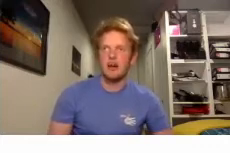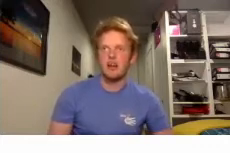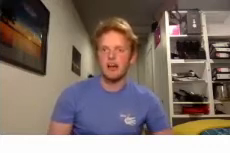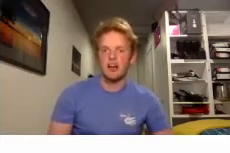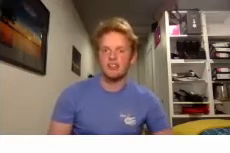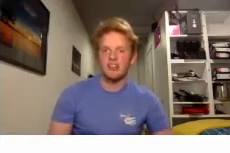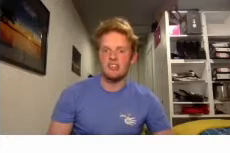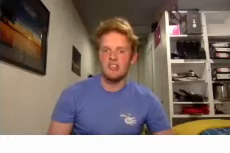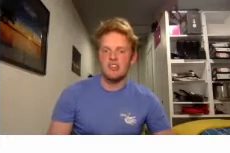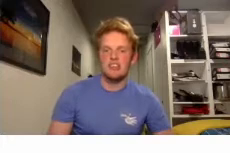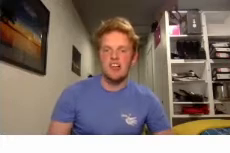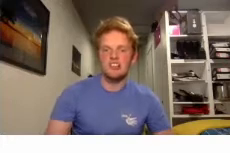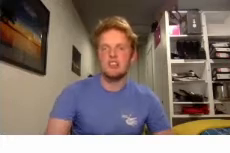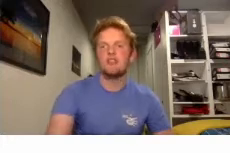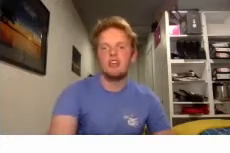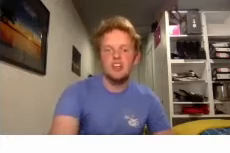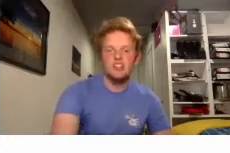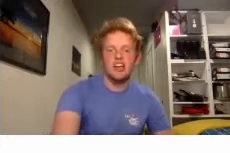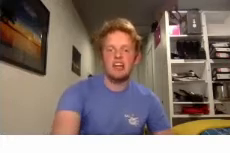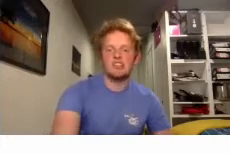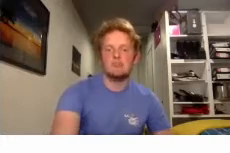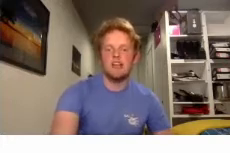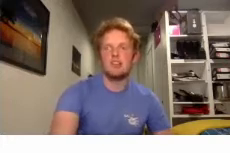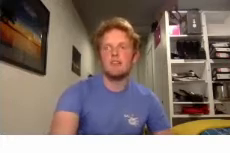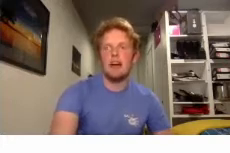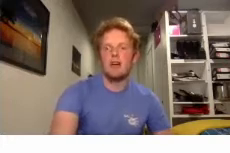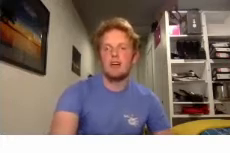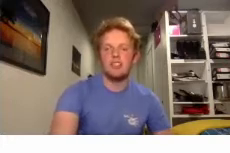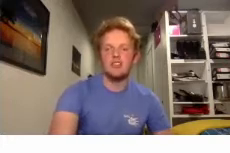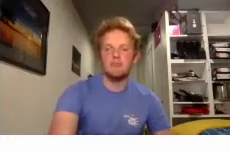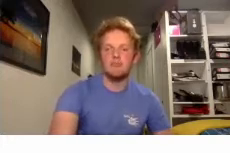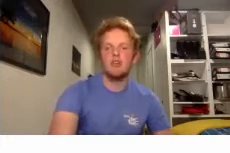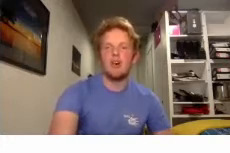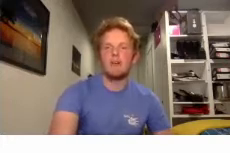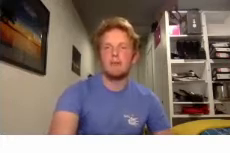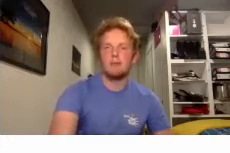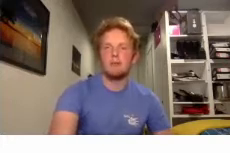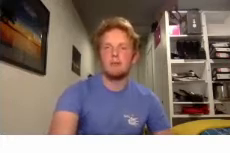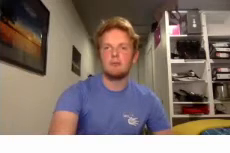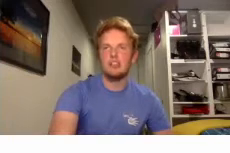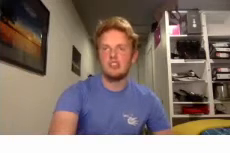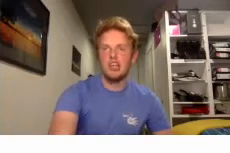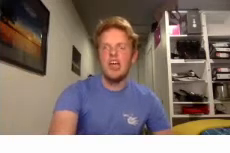light-hearted so that's the first aspect of our teaching program that we've put in place this year